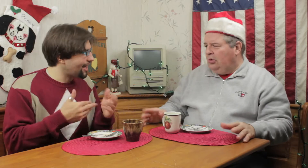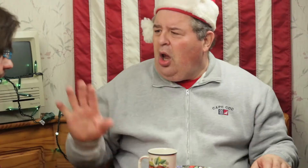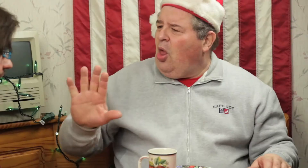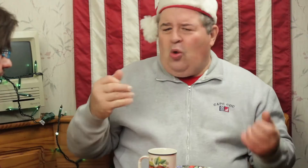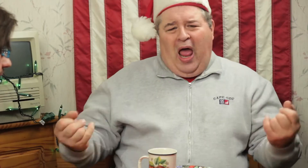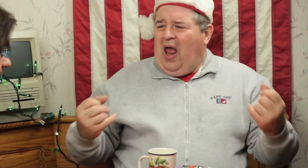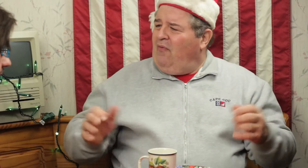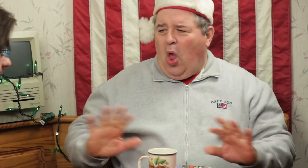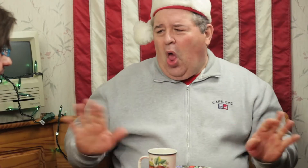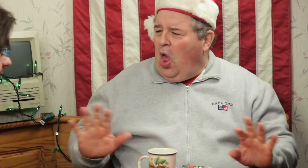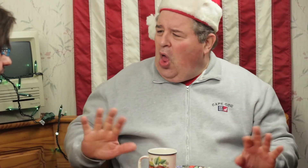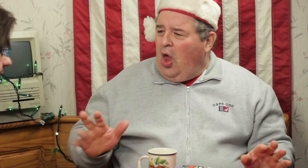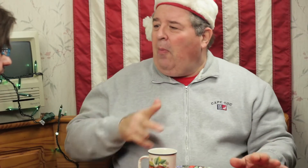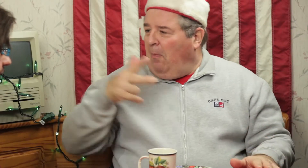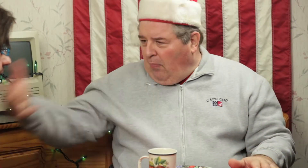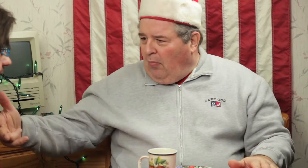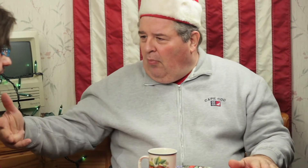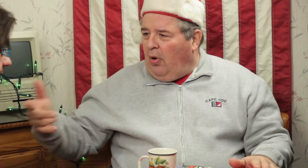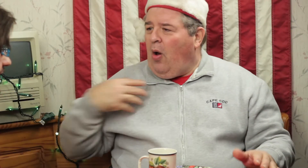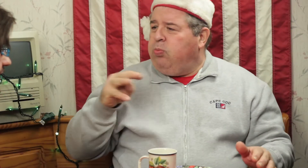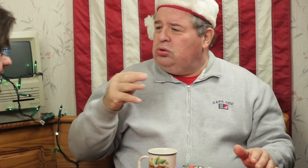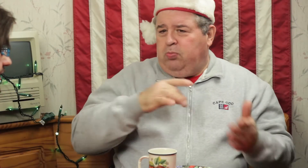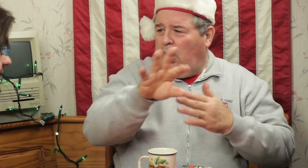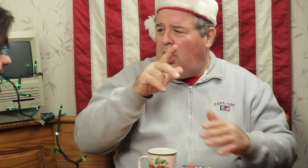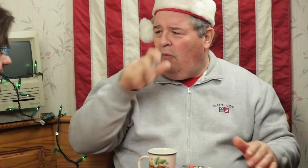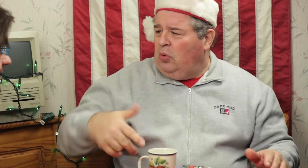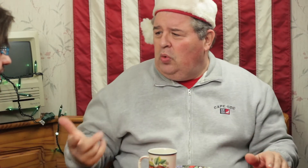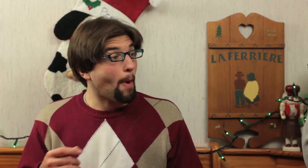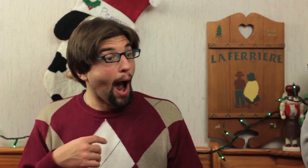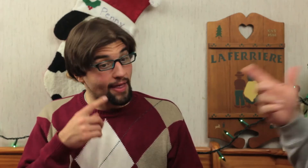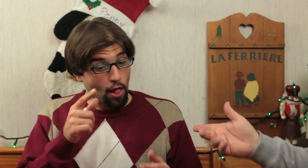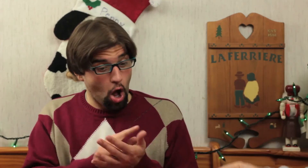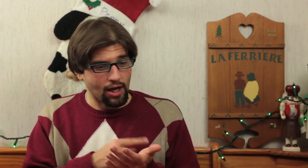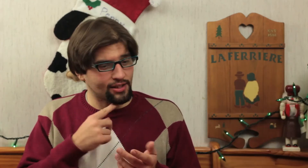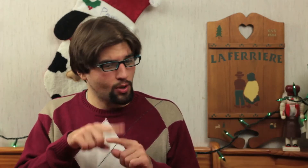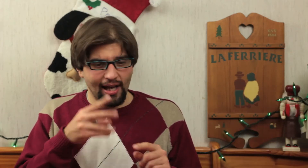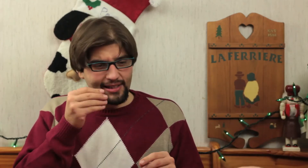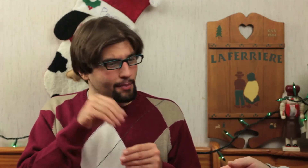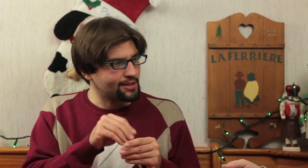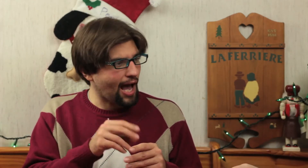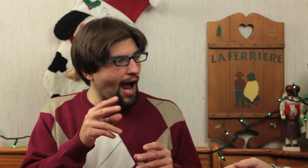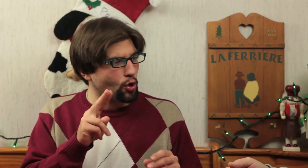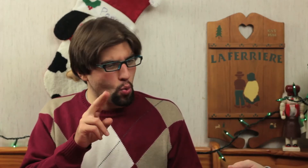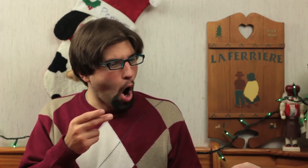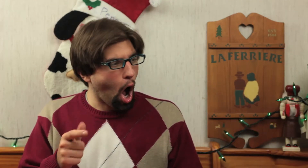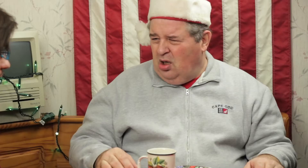You will get arrested anyway. No, not driving. Pull over. So I don't have to pay for a motel. I think the law says you can't sleep in the back of a UHAUL.